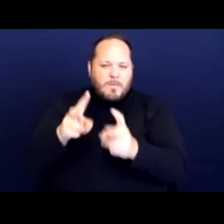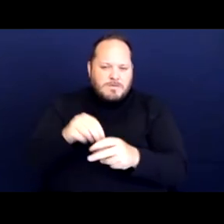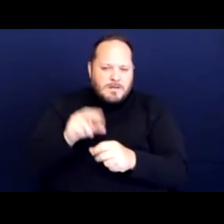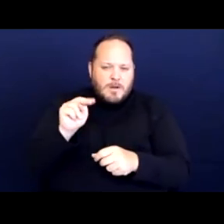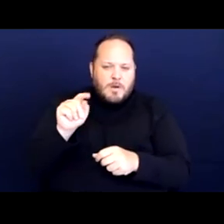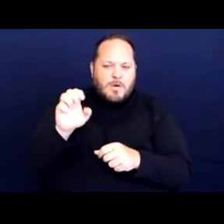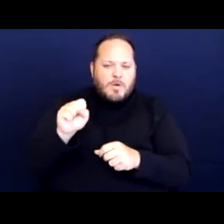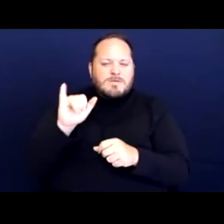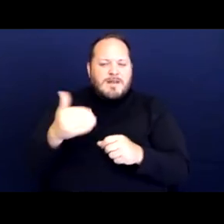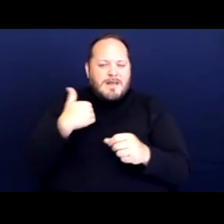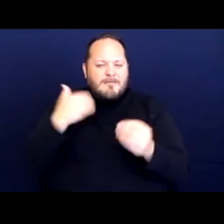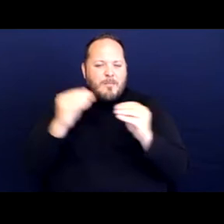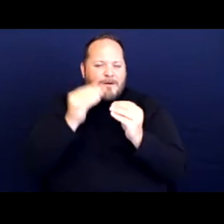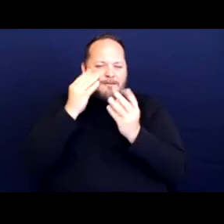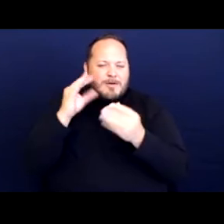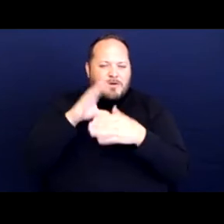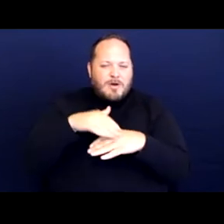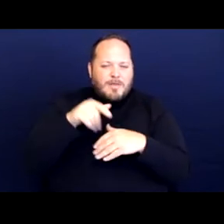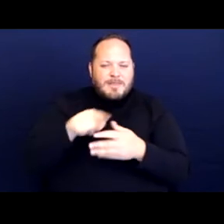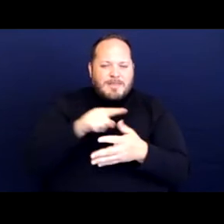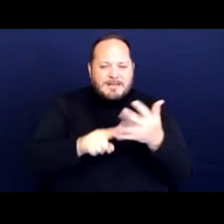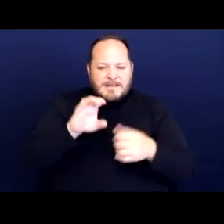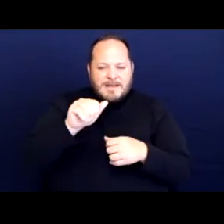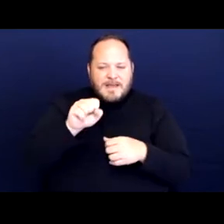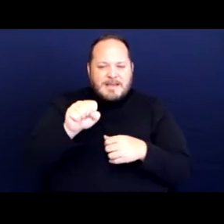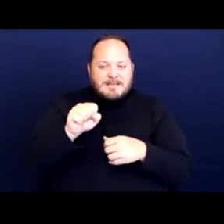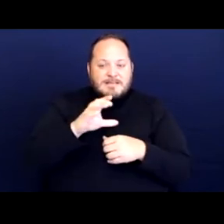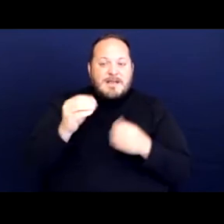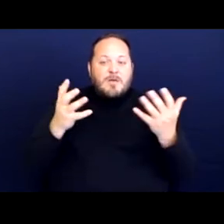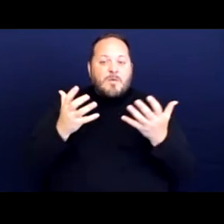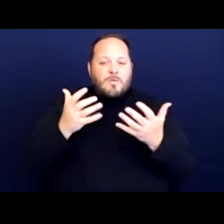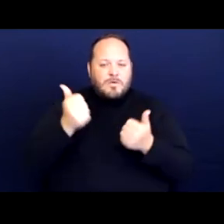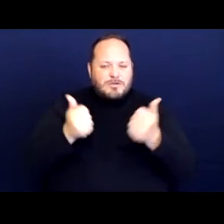and particularly the ones that utilize these different constitutional protections.